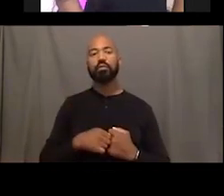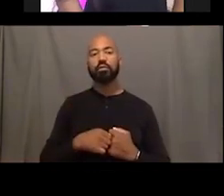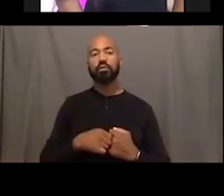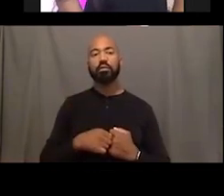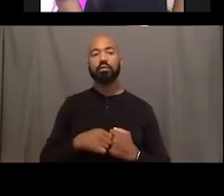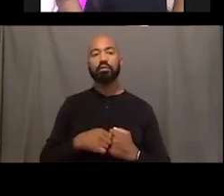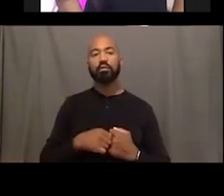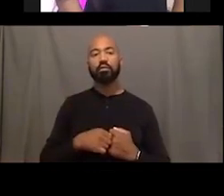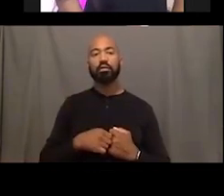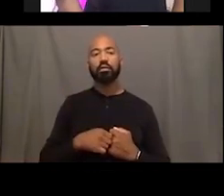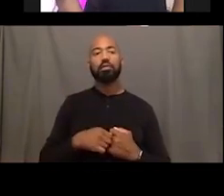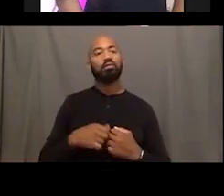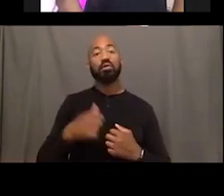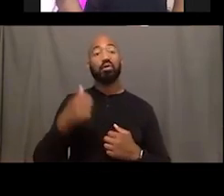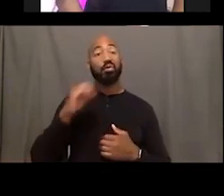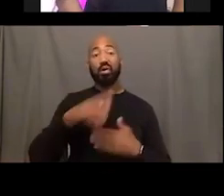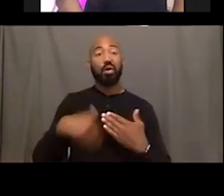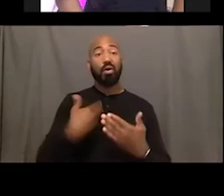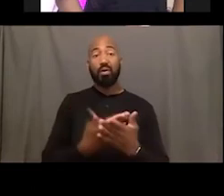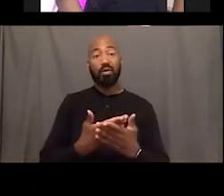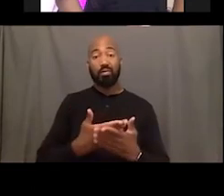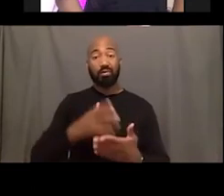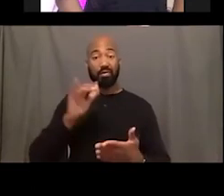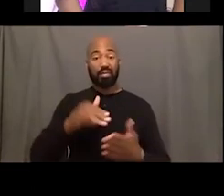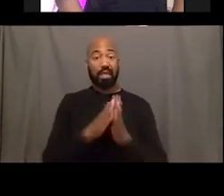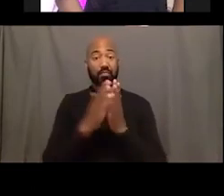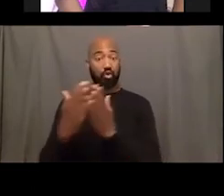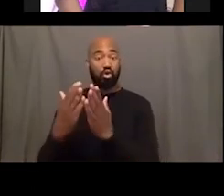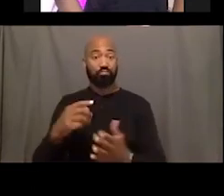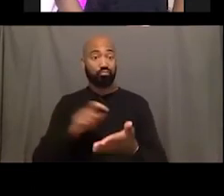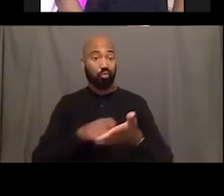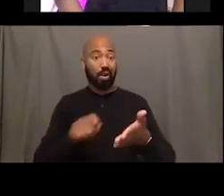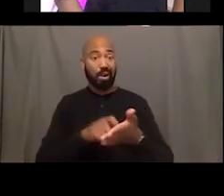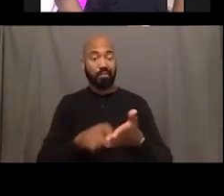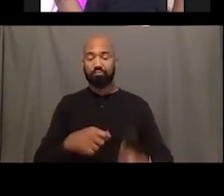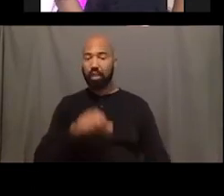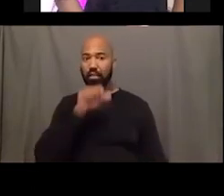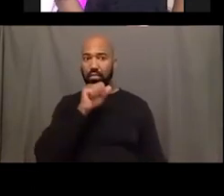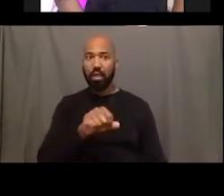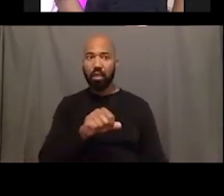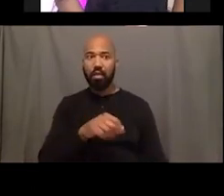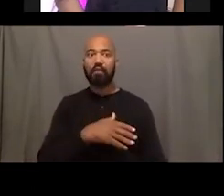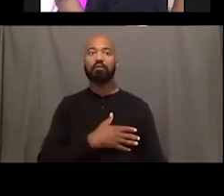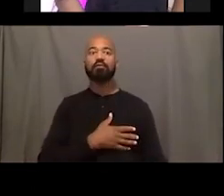Every Warsan Shire book is my favorite book. She's absolutely amazing.